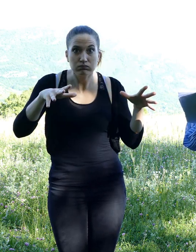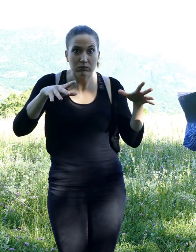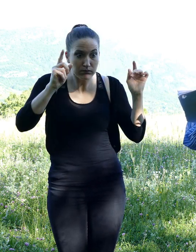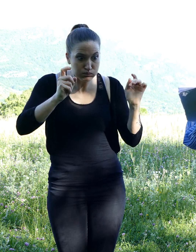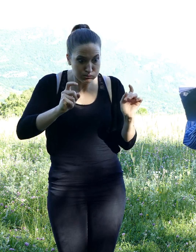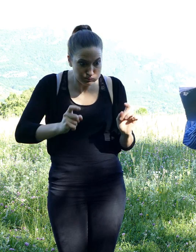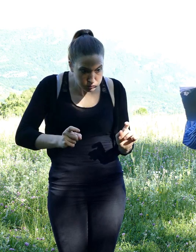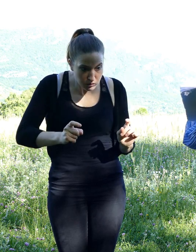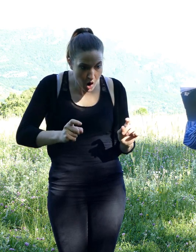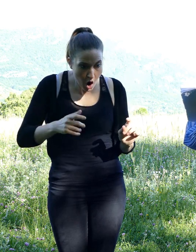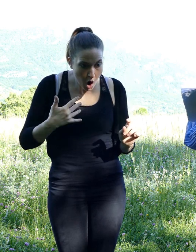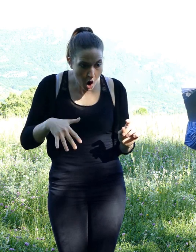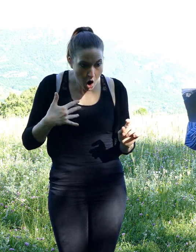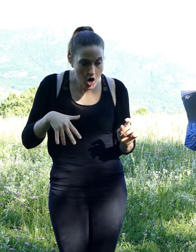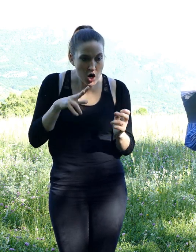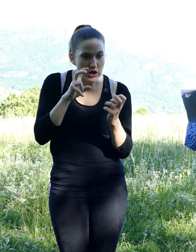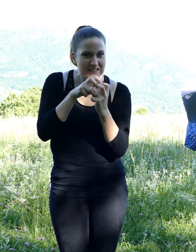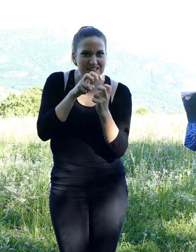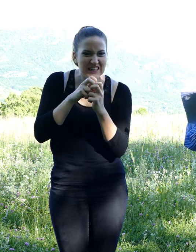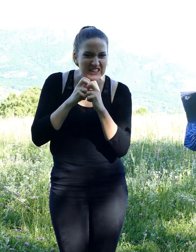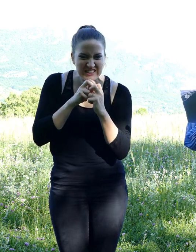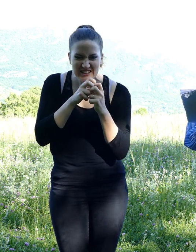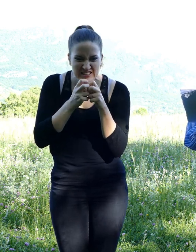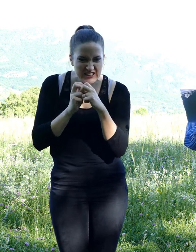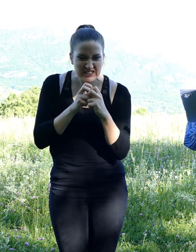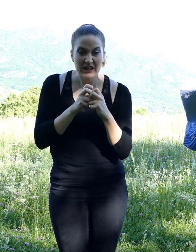Many had been nibbled or stolen.